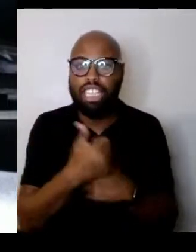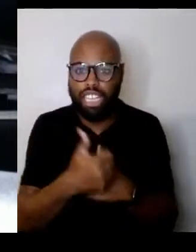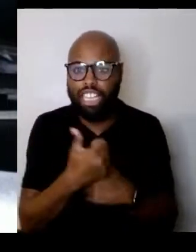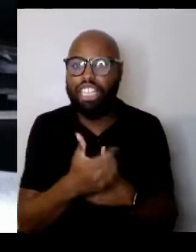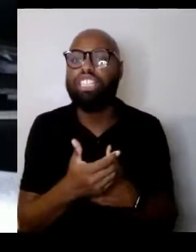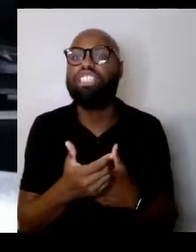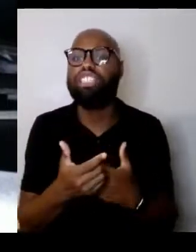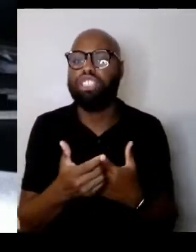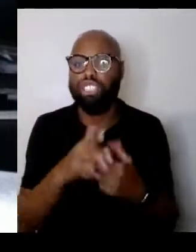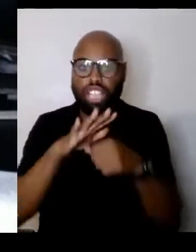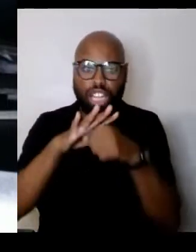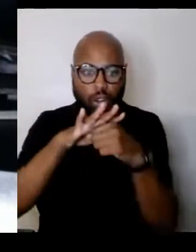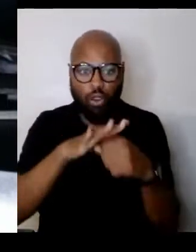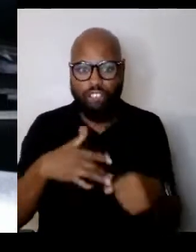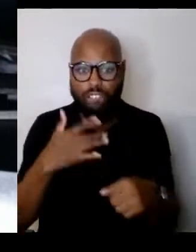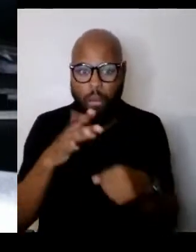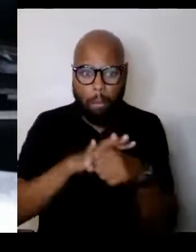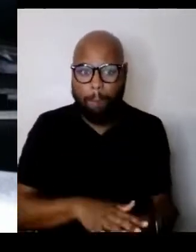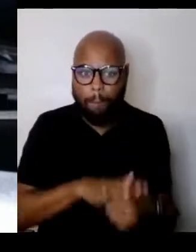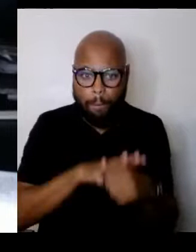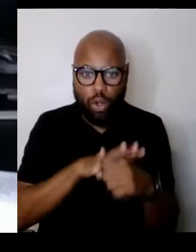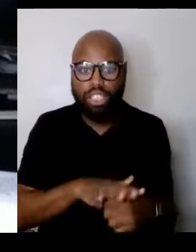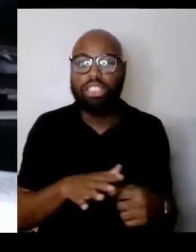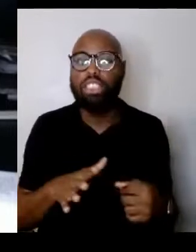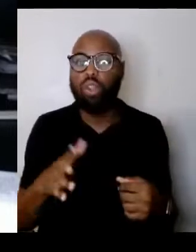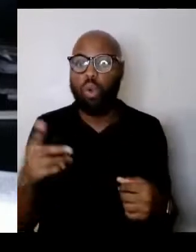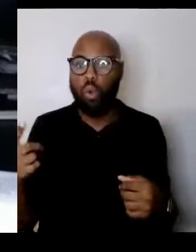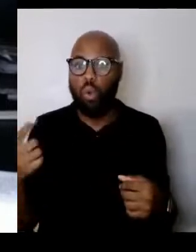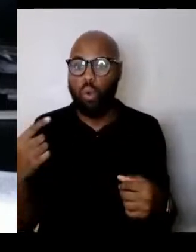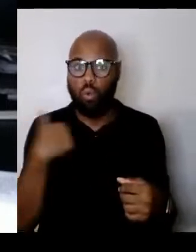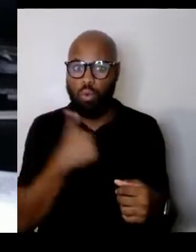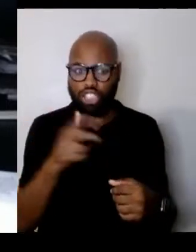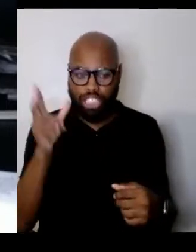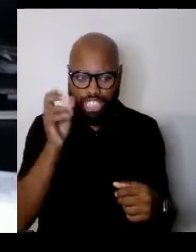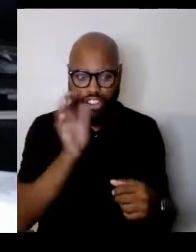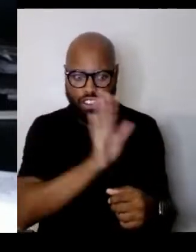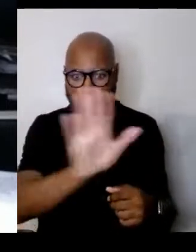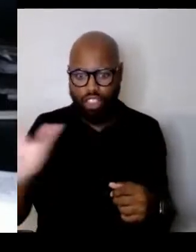And we should hear their stories and then perhaps